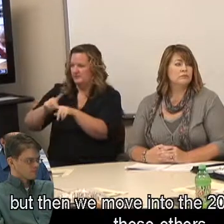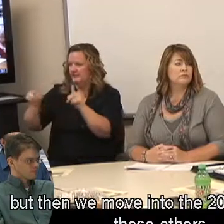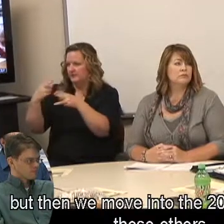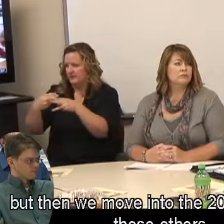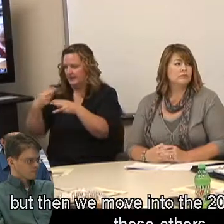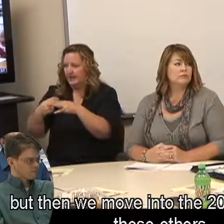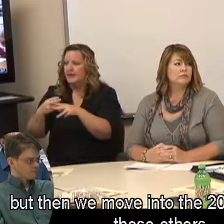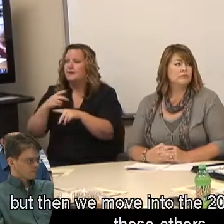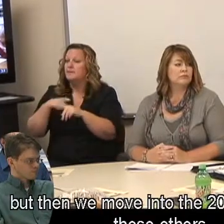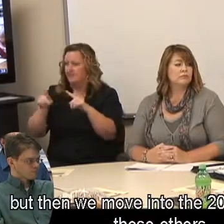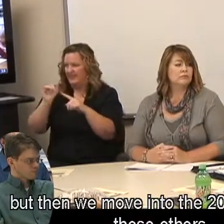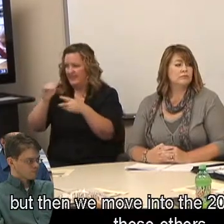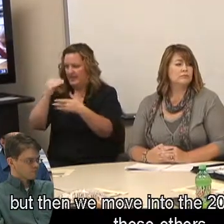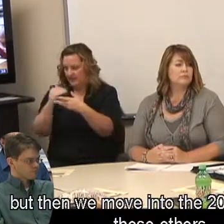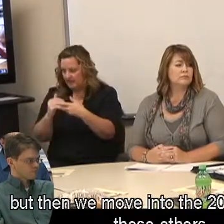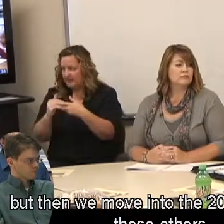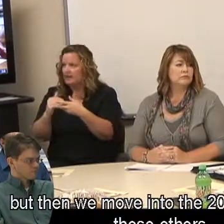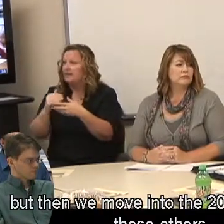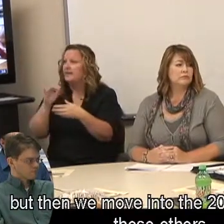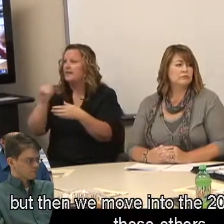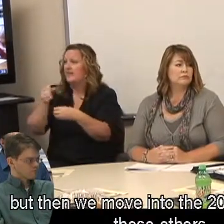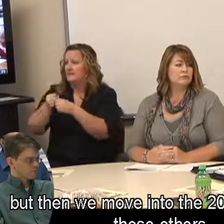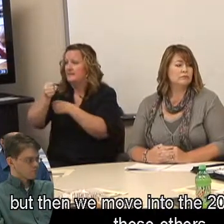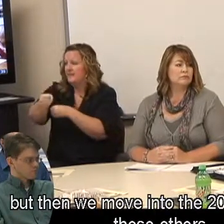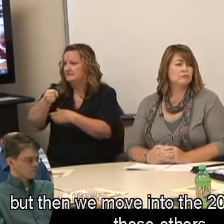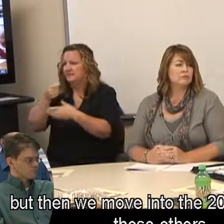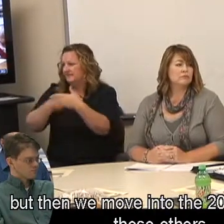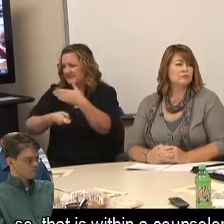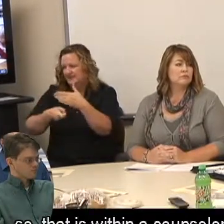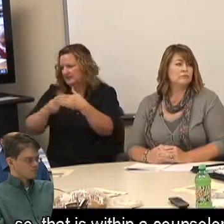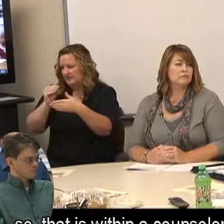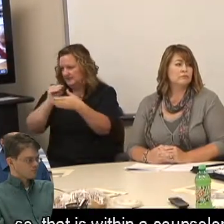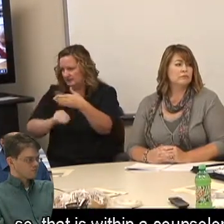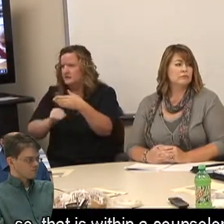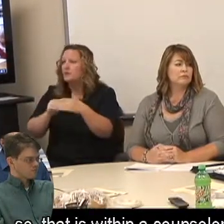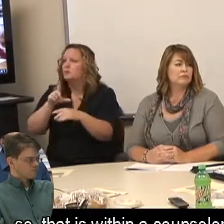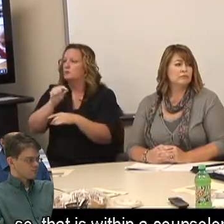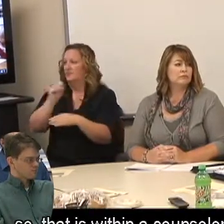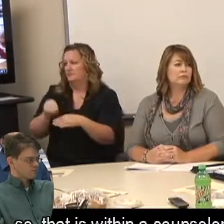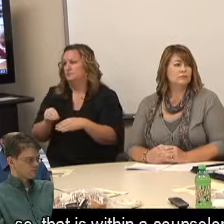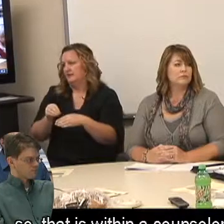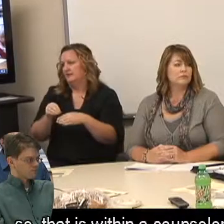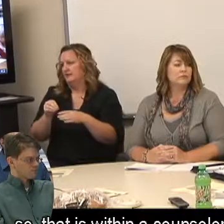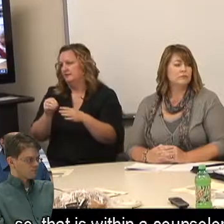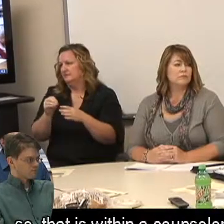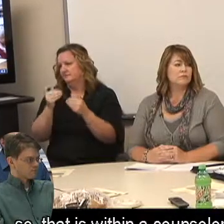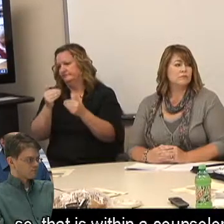but then we move into the 20 percent and those others, so, that is within a counselor's discretion